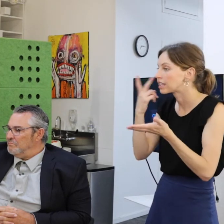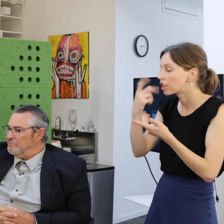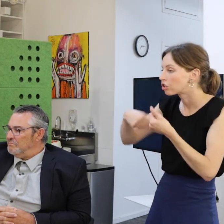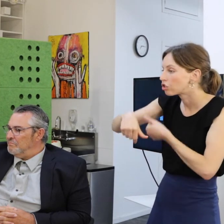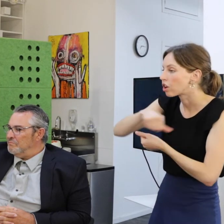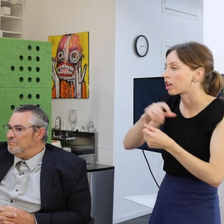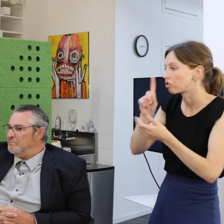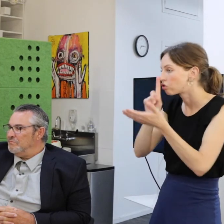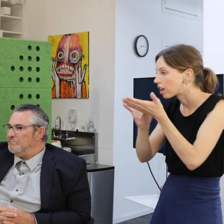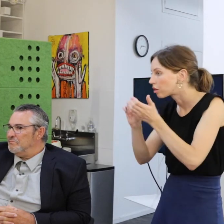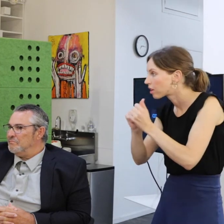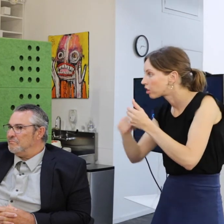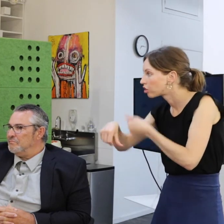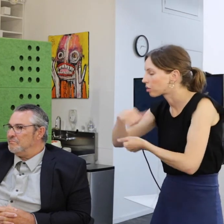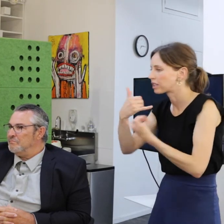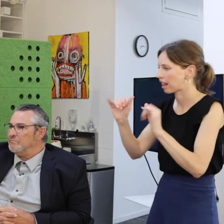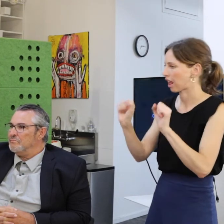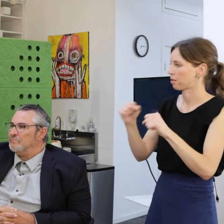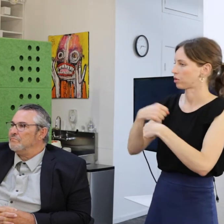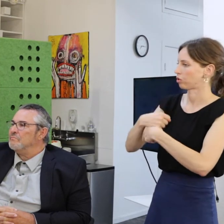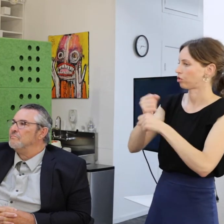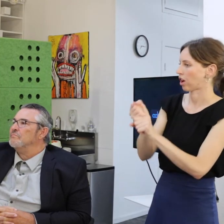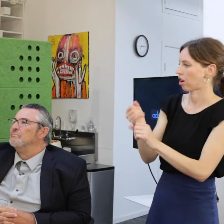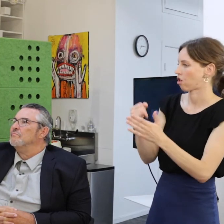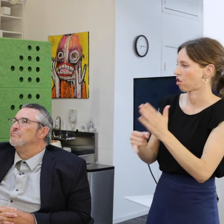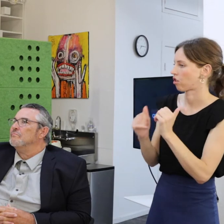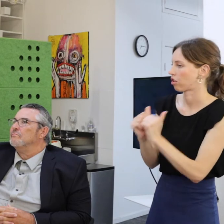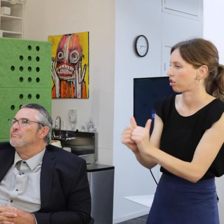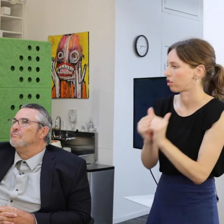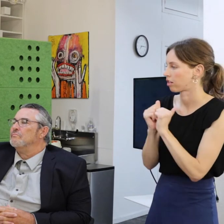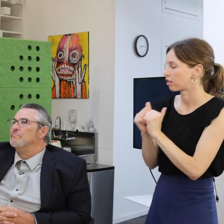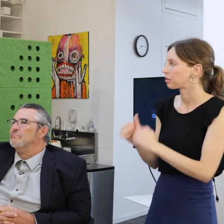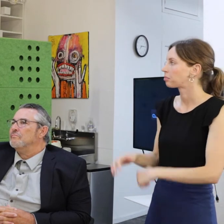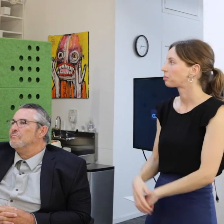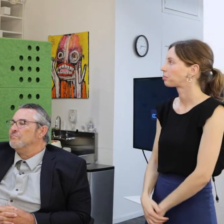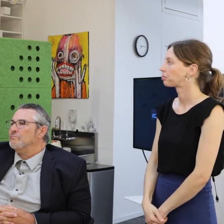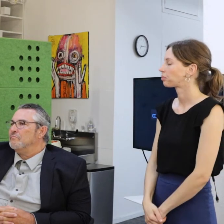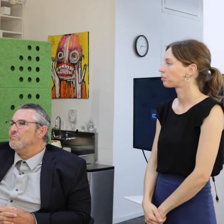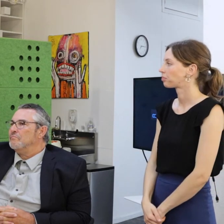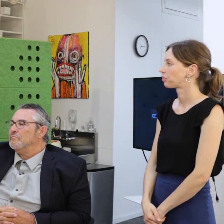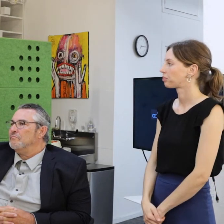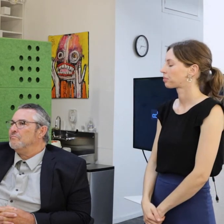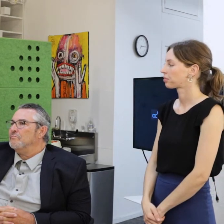each other, that we were still able to create artwork.